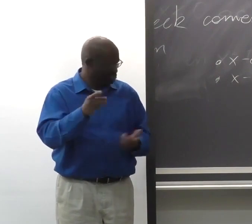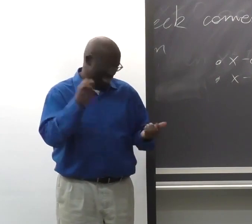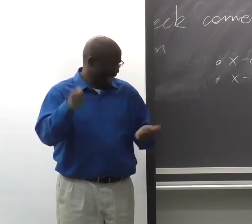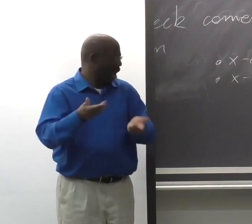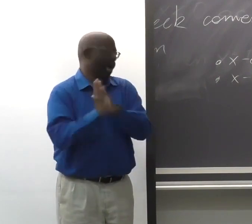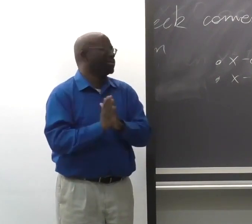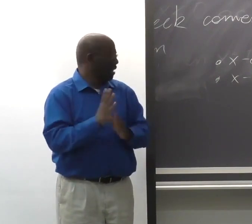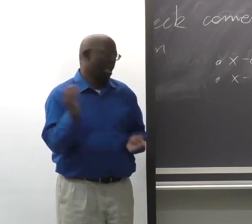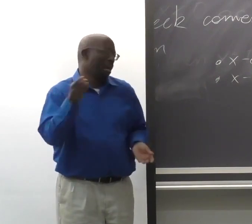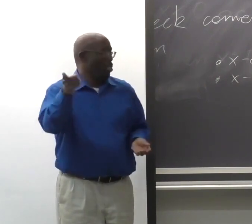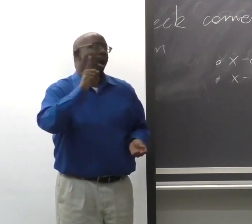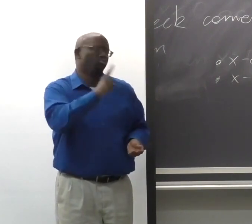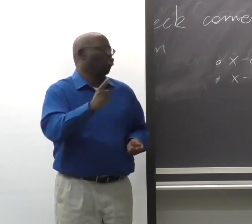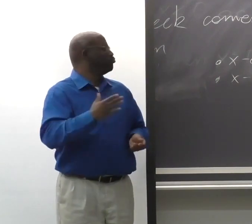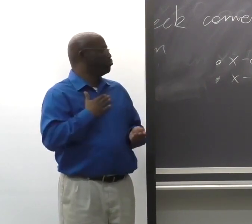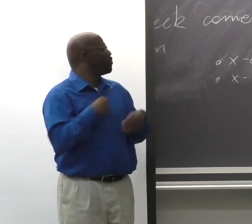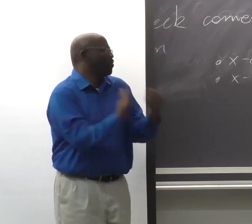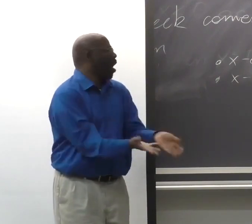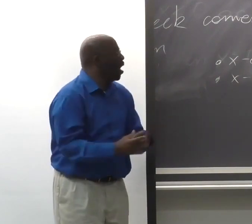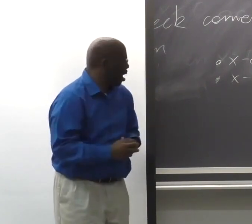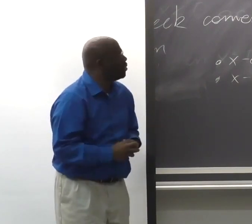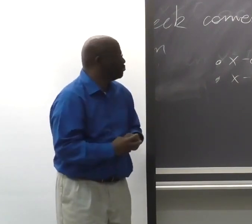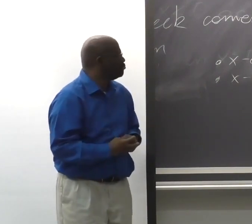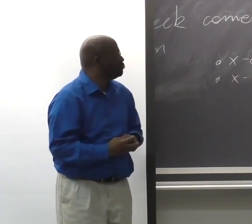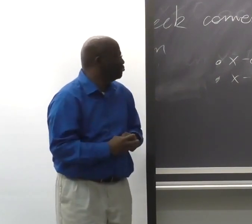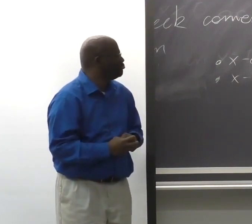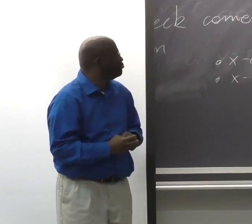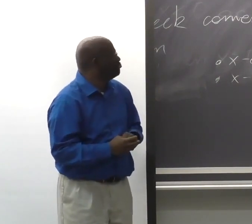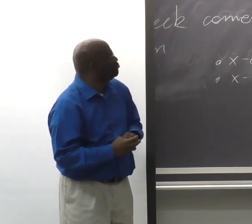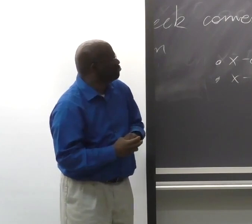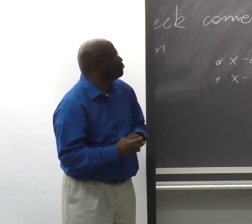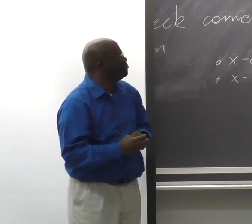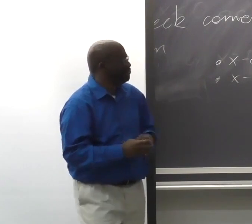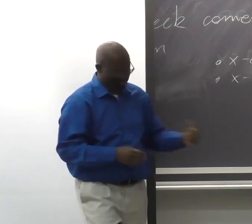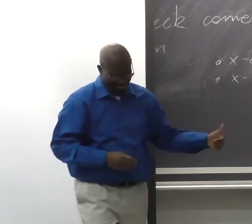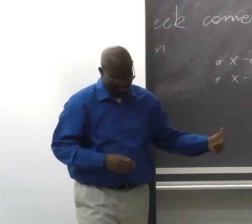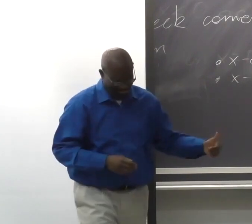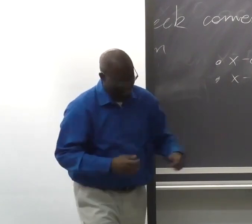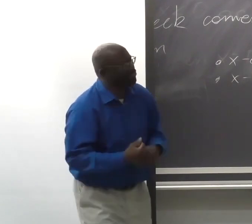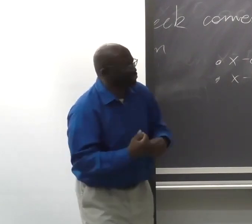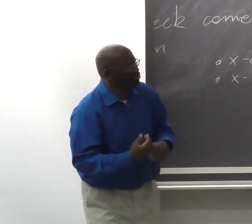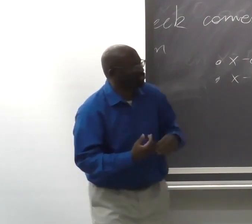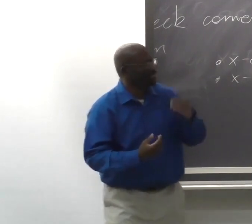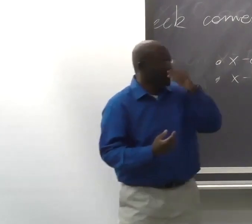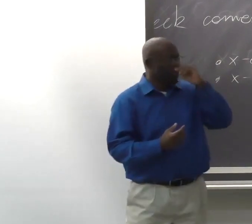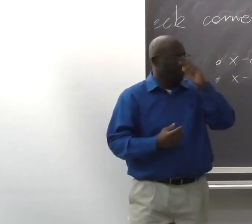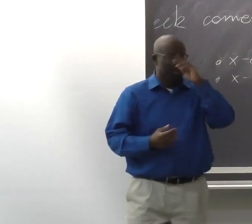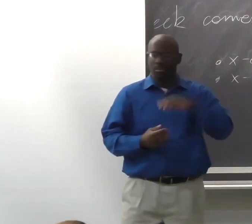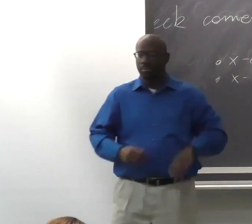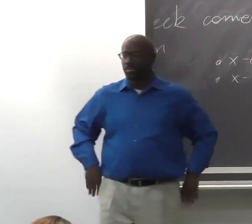If you want to be a part of it, all you have to do is ask. And they'll be more than accommodating, I'm sure. OK. Well, thank you for your feedback.